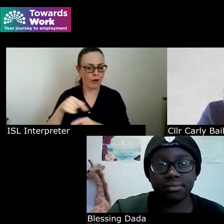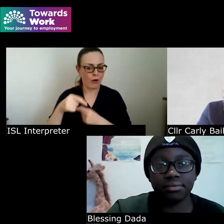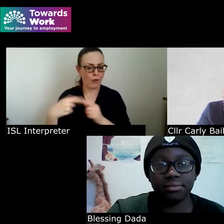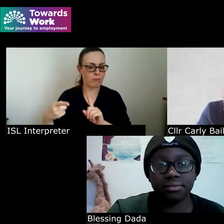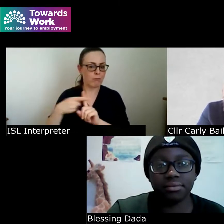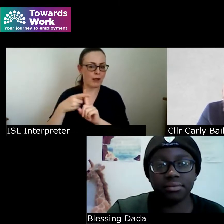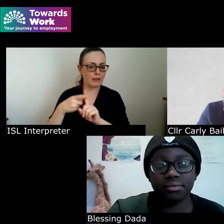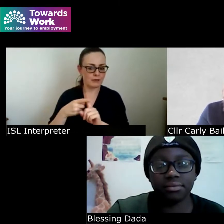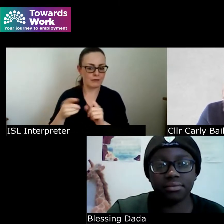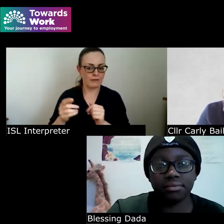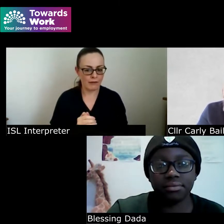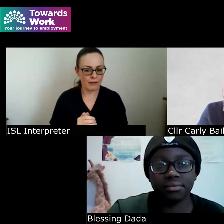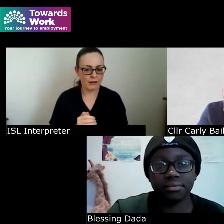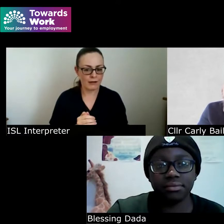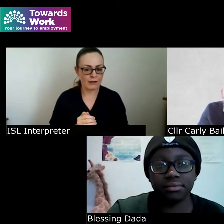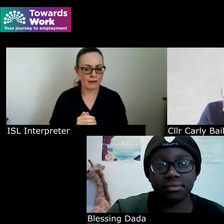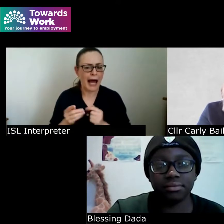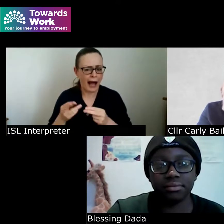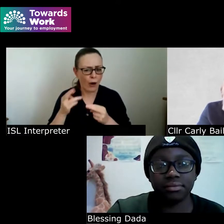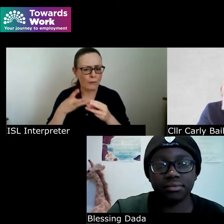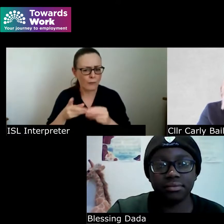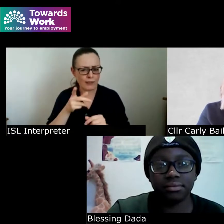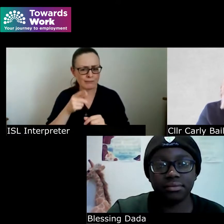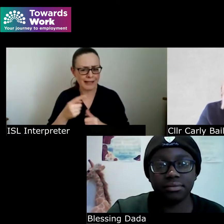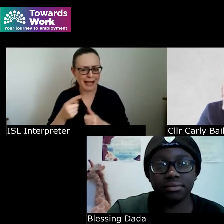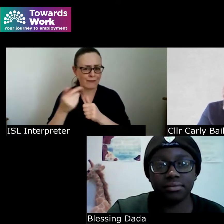you're going to advertise your website and all that everybody should go and read Tracy's